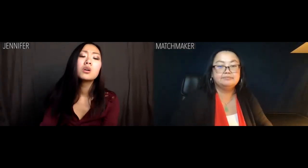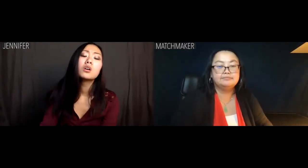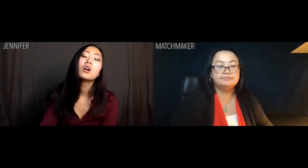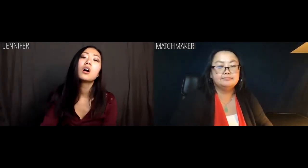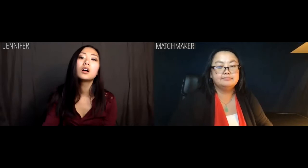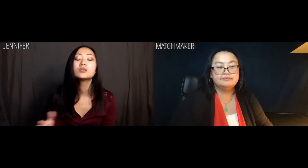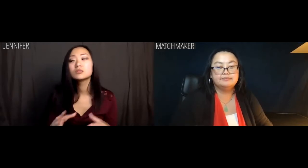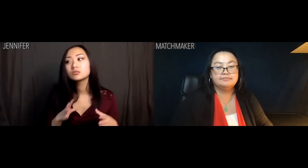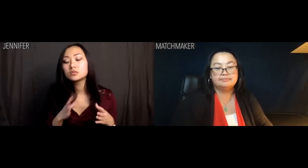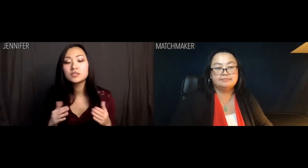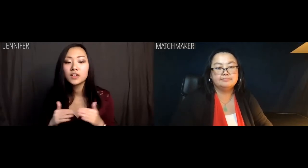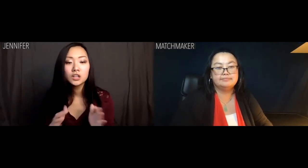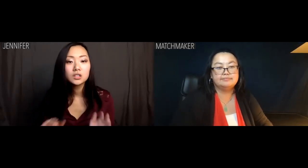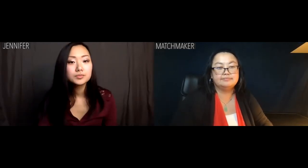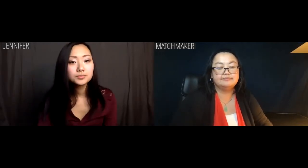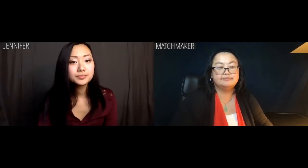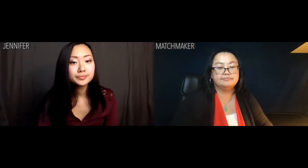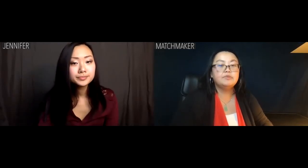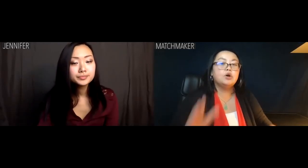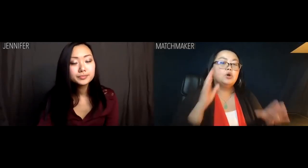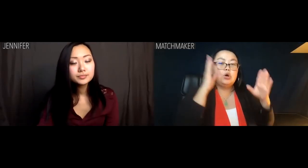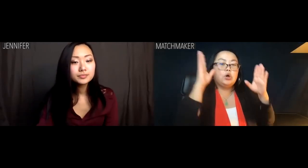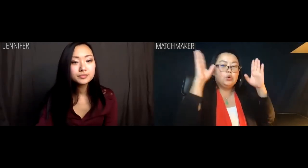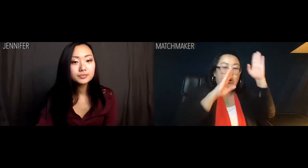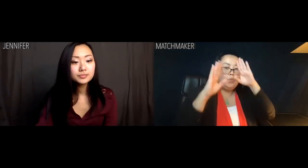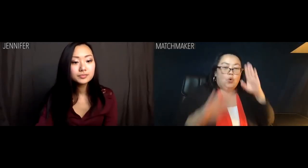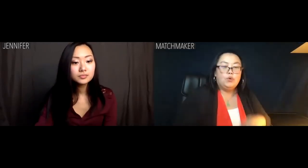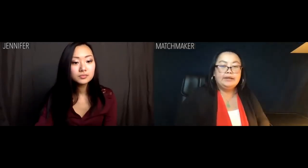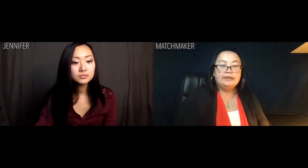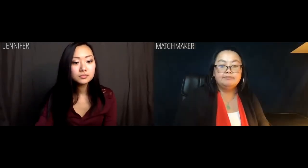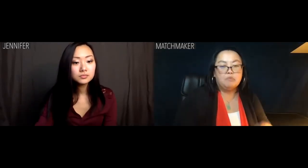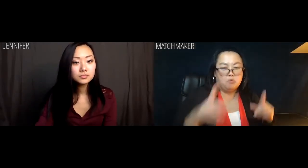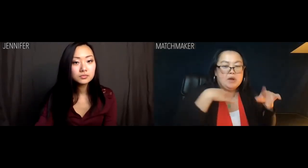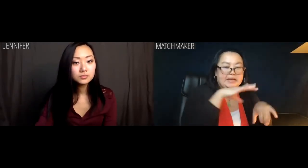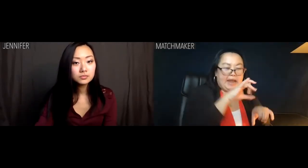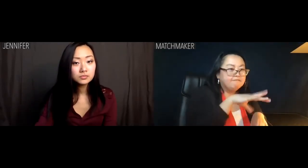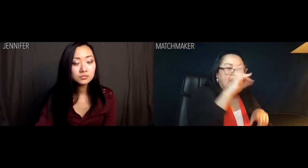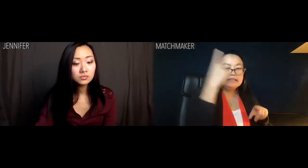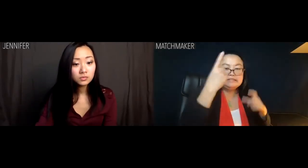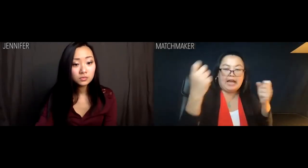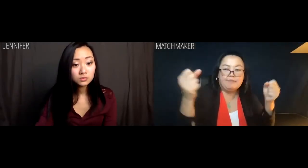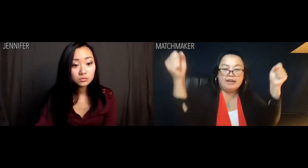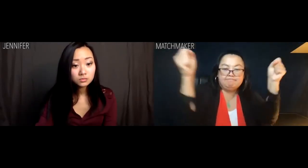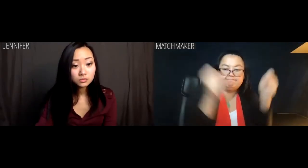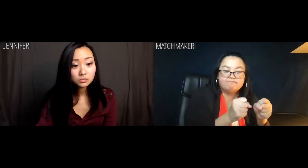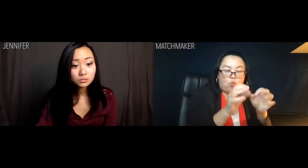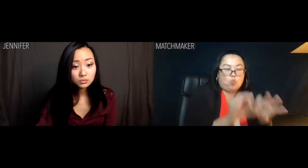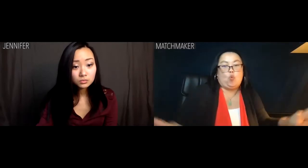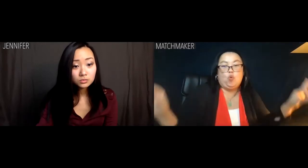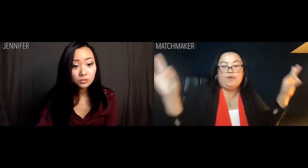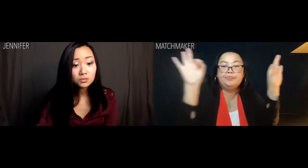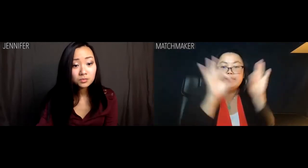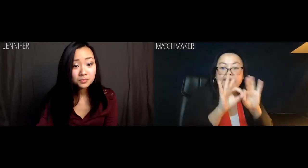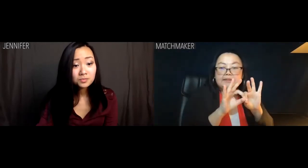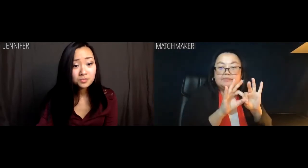Jennifer: That's fair. Matchmaker: But don't worry, we'll find someone worthy.